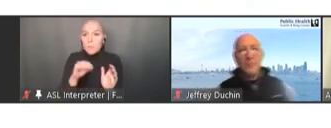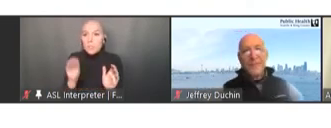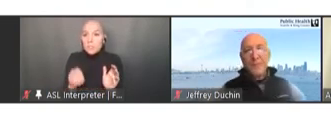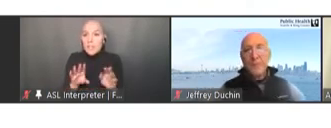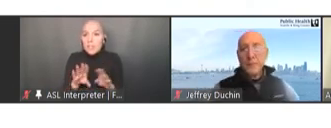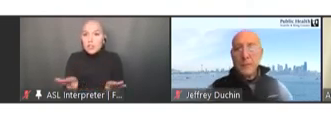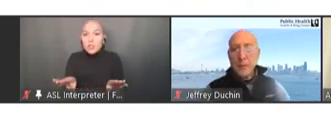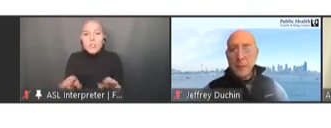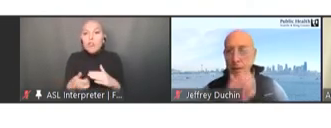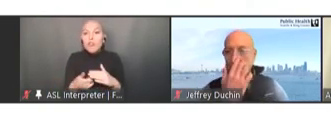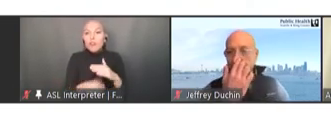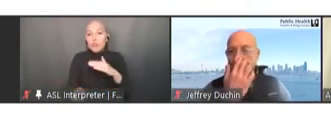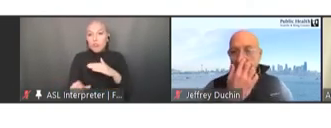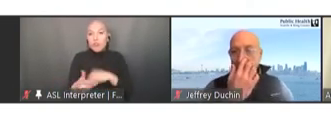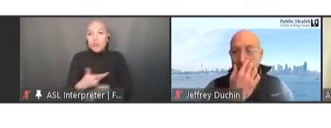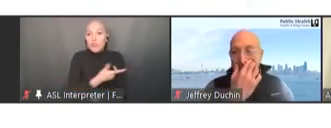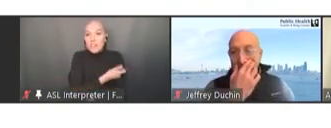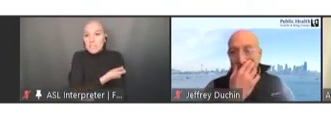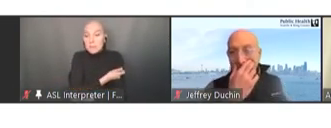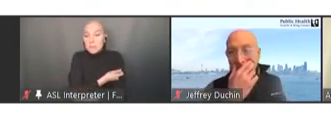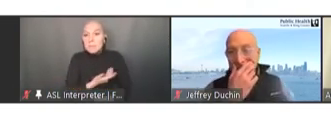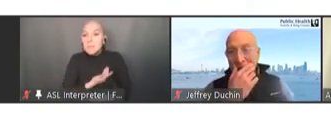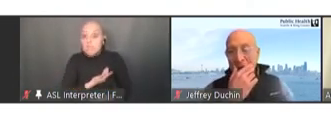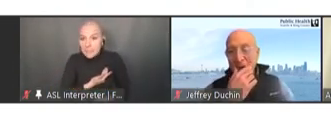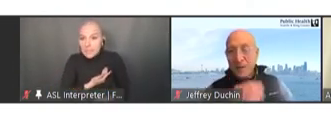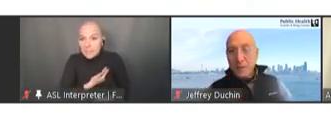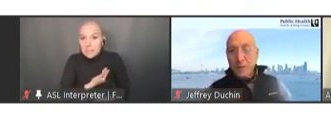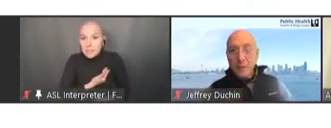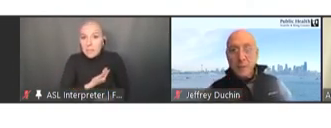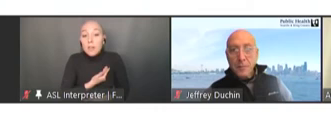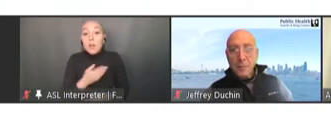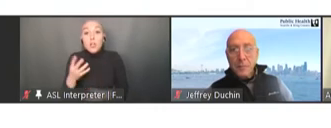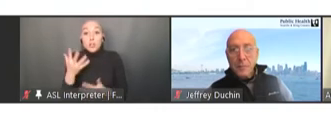And the dark blue shows those that are zero-dose, so these are children that received